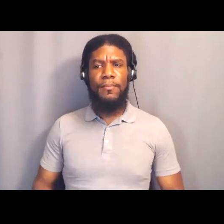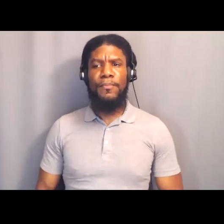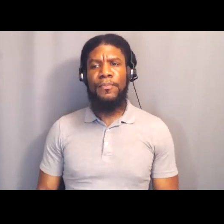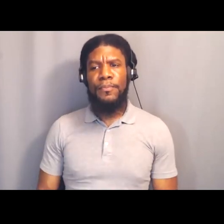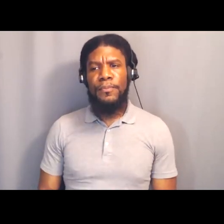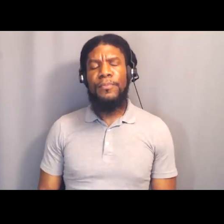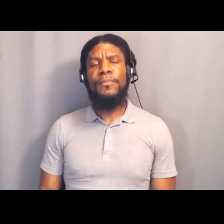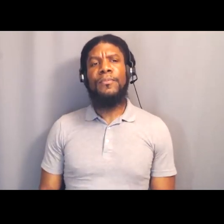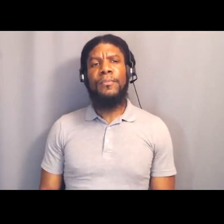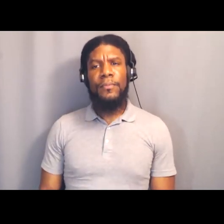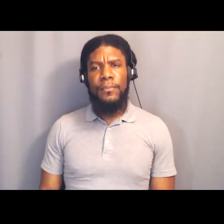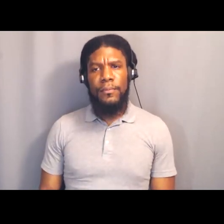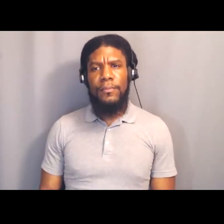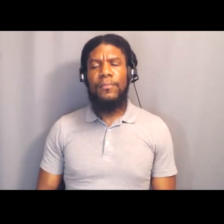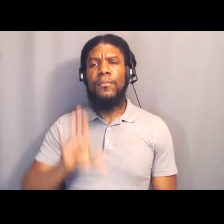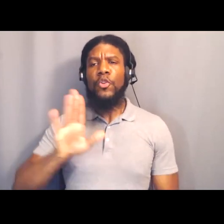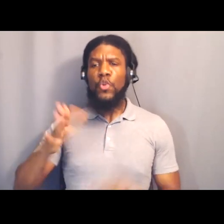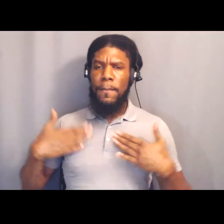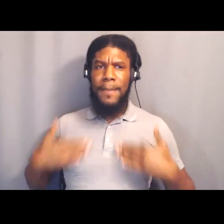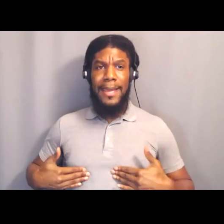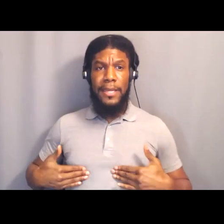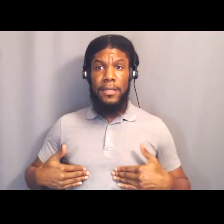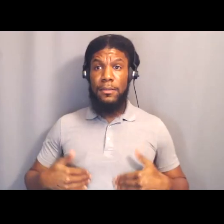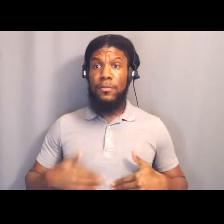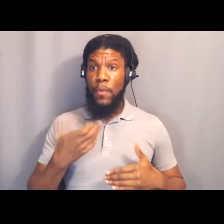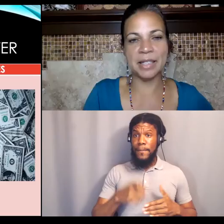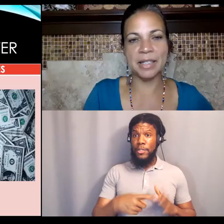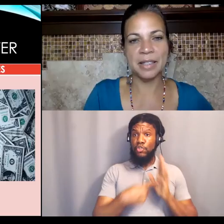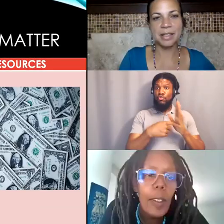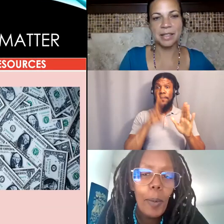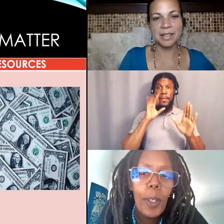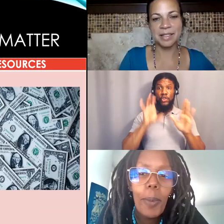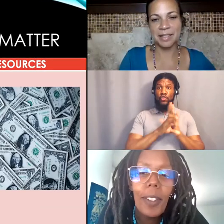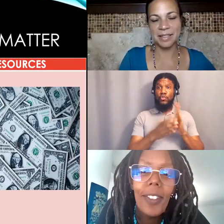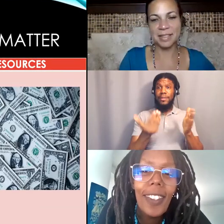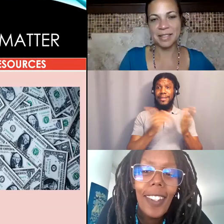Your body? Should I show the.. [Saba] It is a pretty picture.